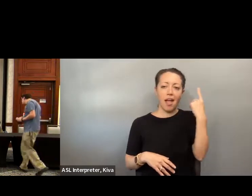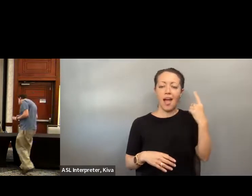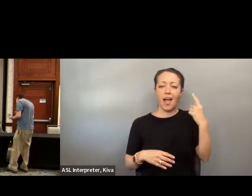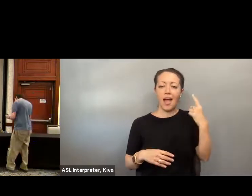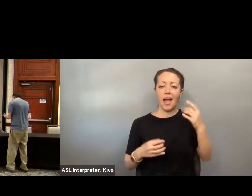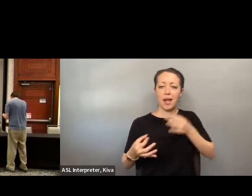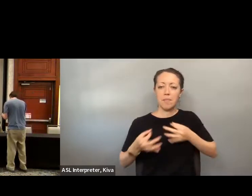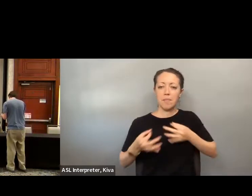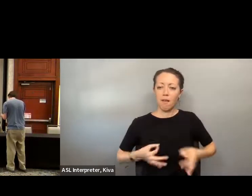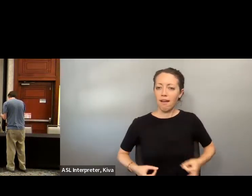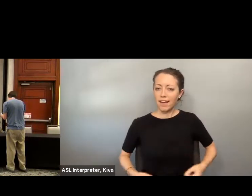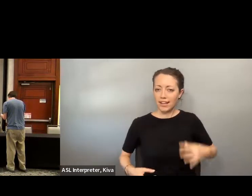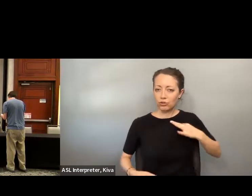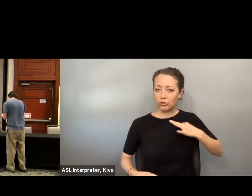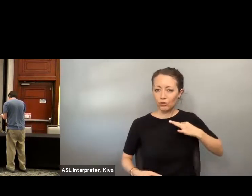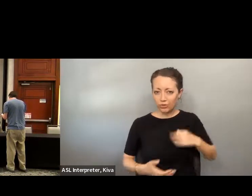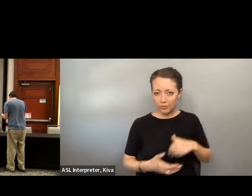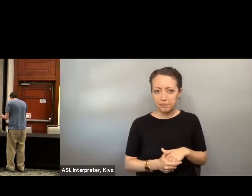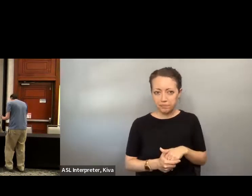she and her. And I'm blond haired, I have cerebral palsy and I'm